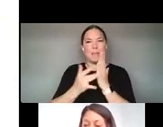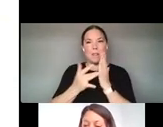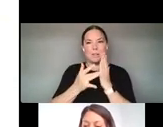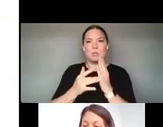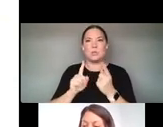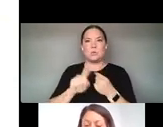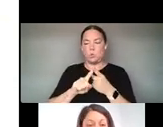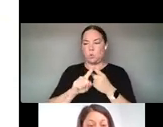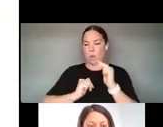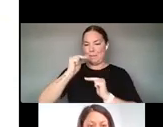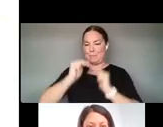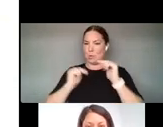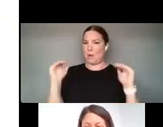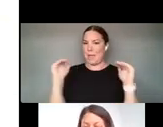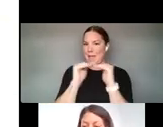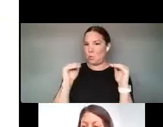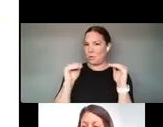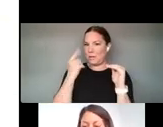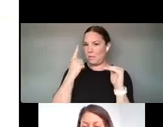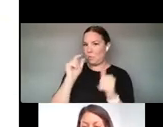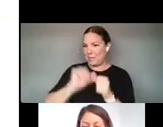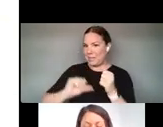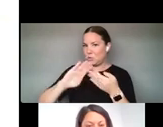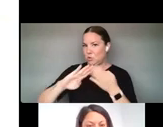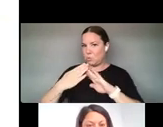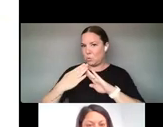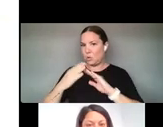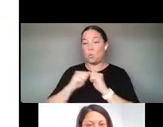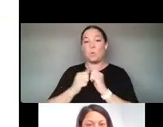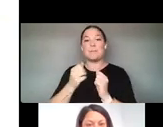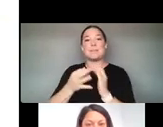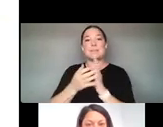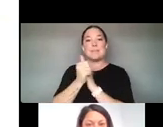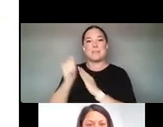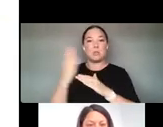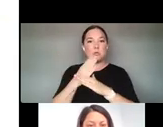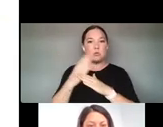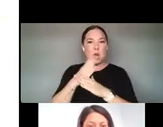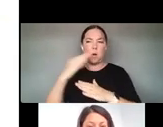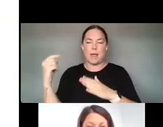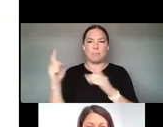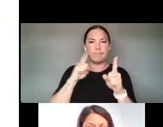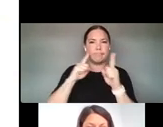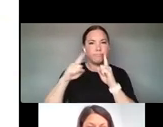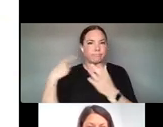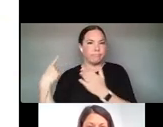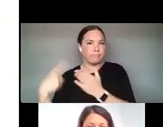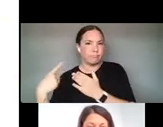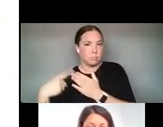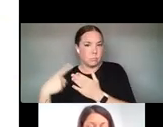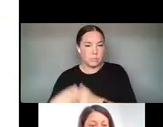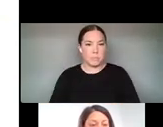THEIR OWN COMMUNITIES THROUGH SKILL-SHARING AND DISCOURSE. TOPICS THAT WE COVER IN THE REPORT